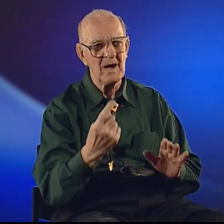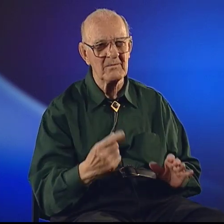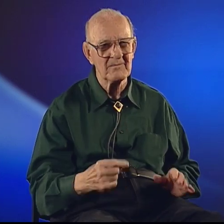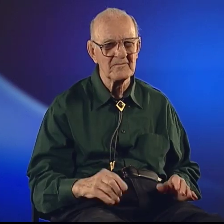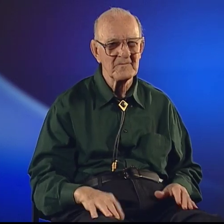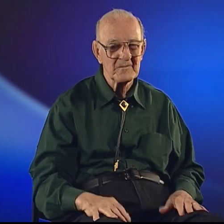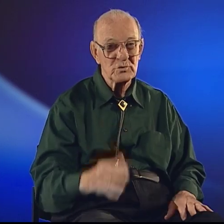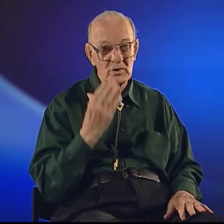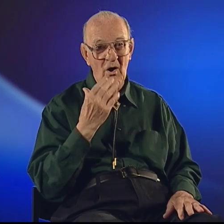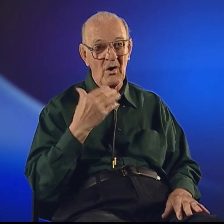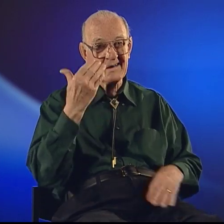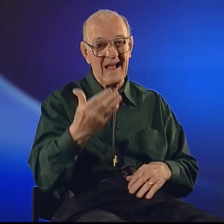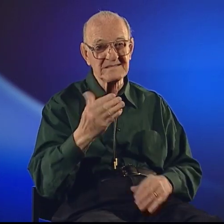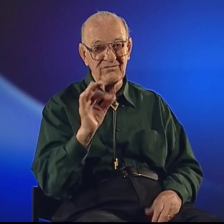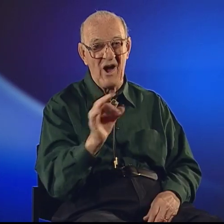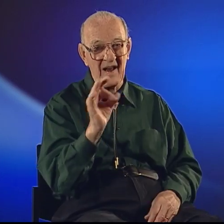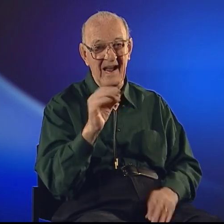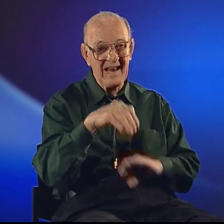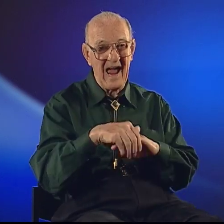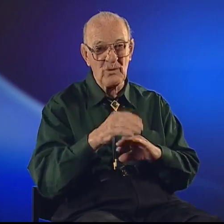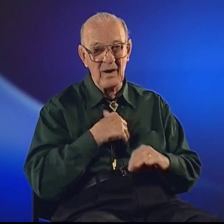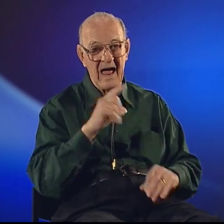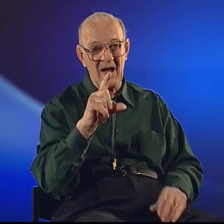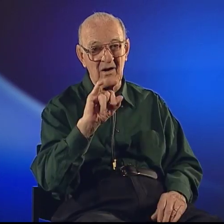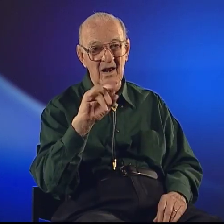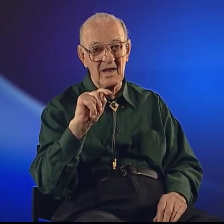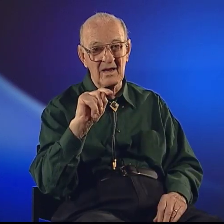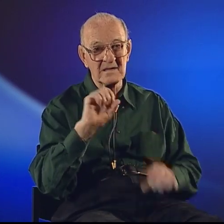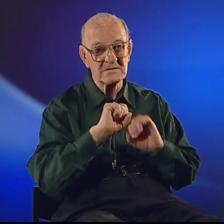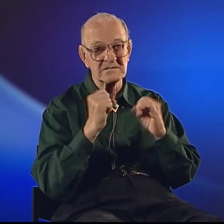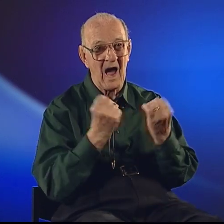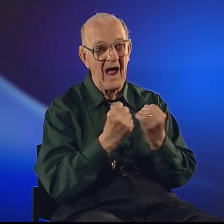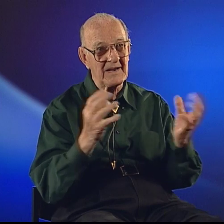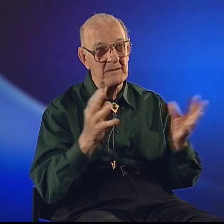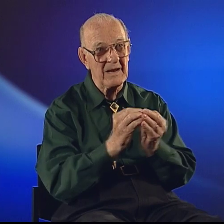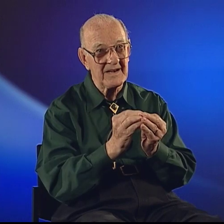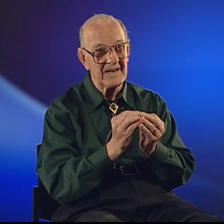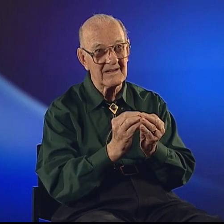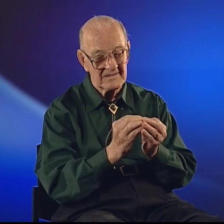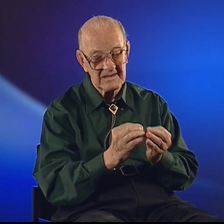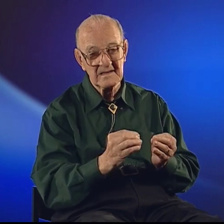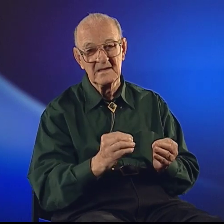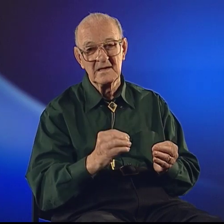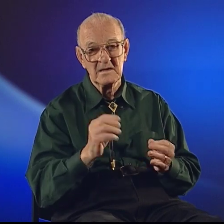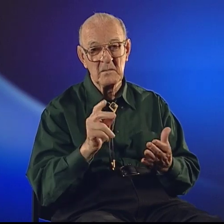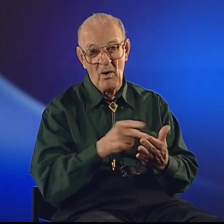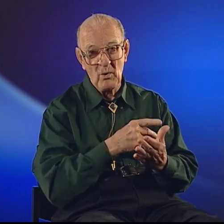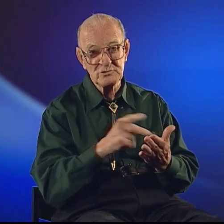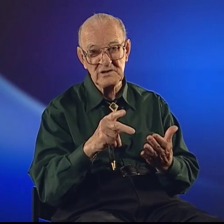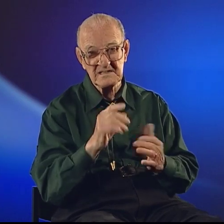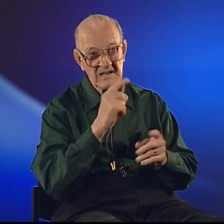"You know next Friday night we have a lit society meeting, "and the poetry signing.